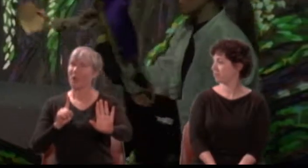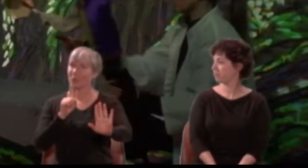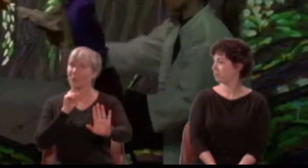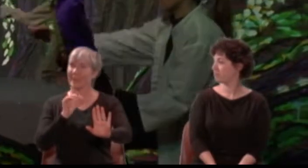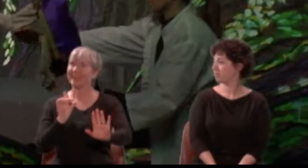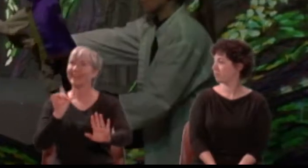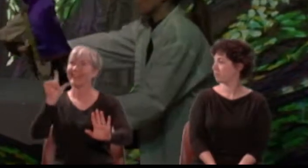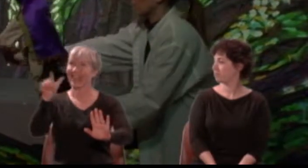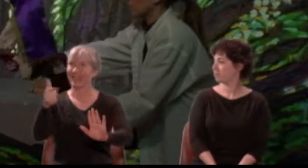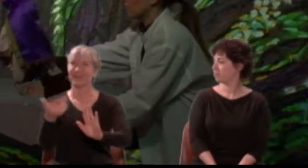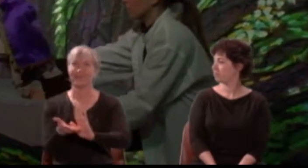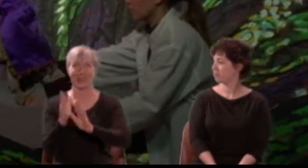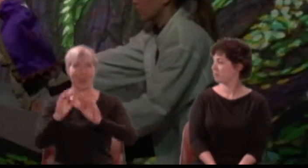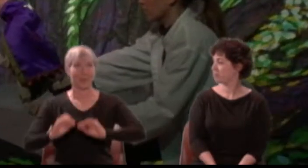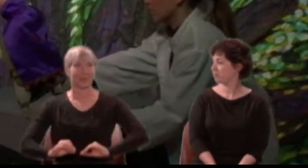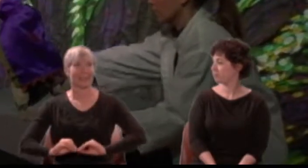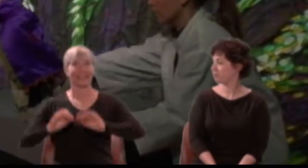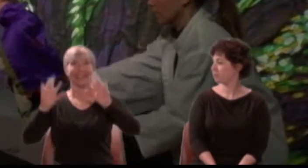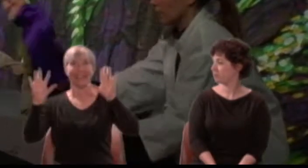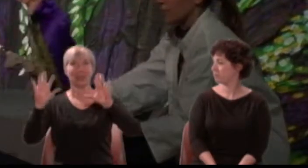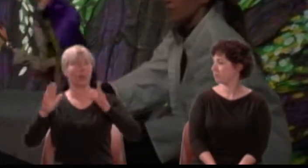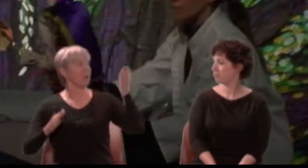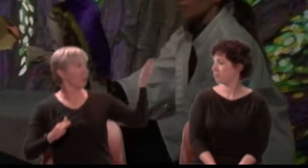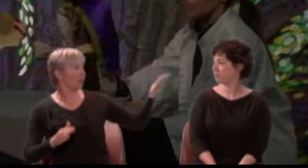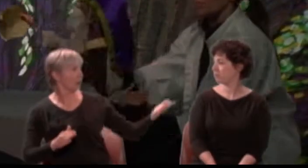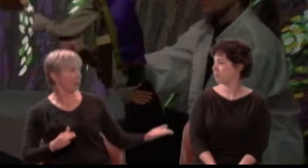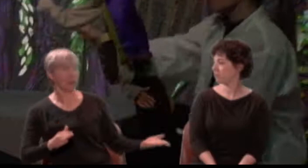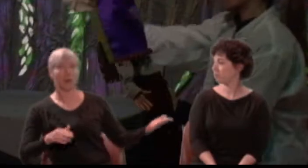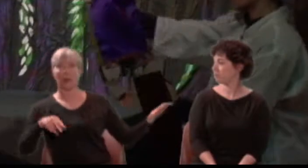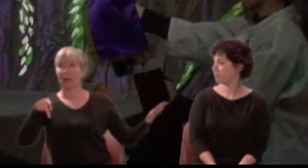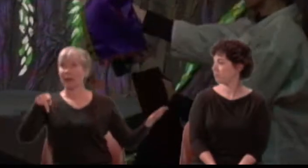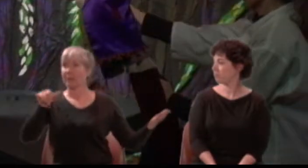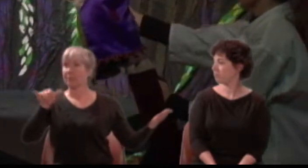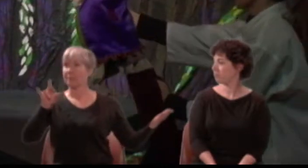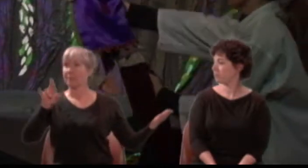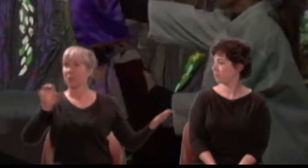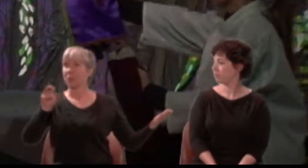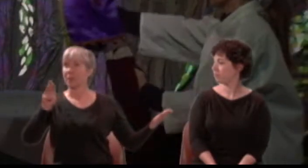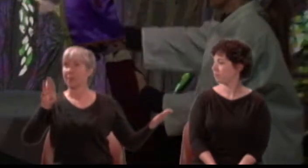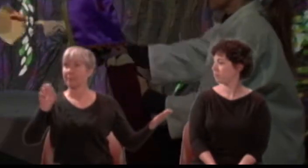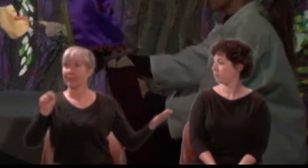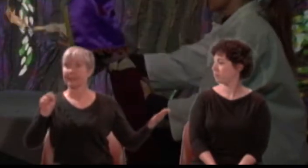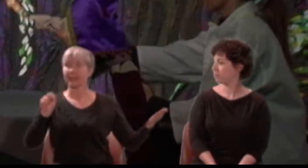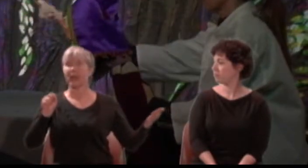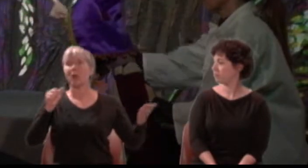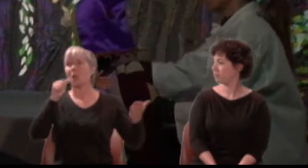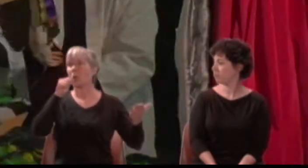This man is Pyramus, if you would know; this beauteous ladyThisby is certain.